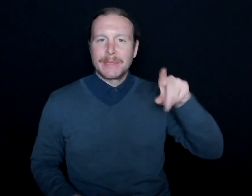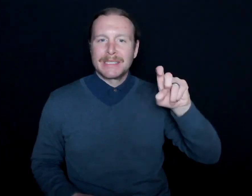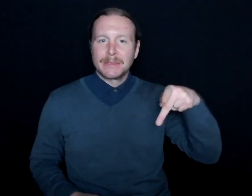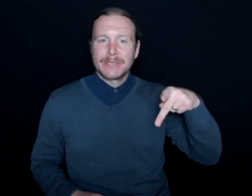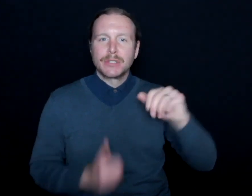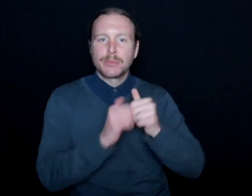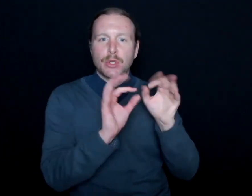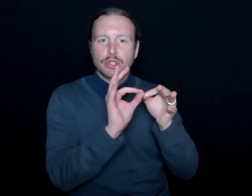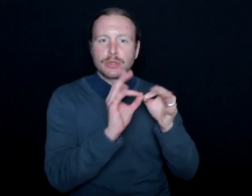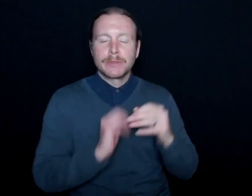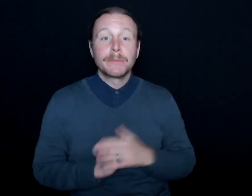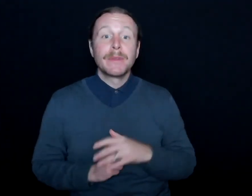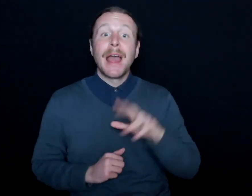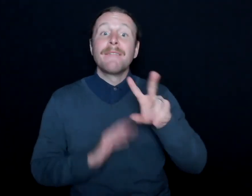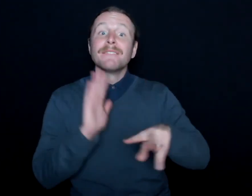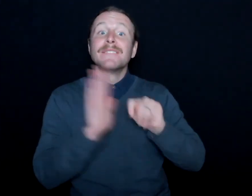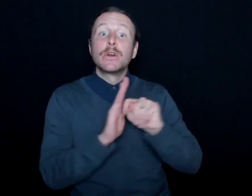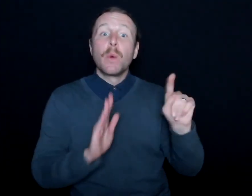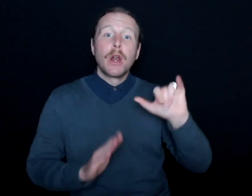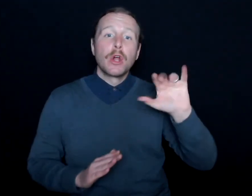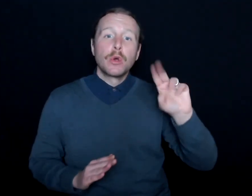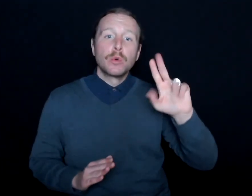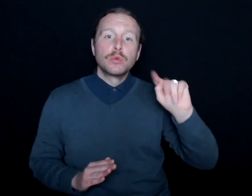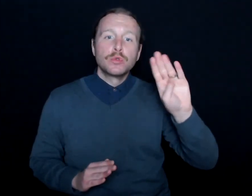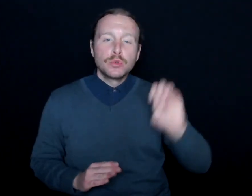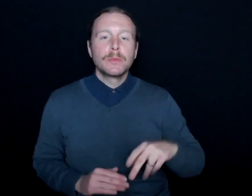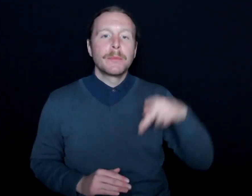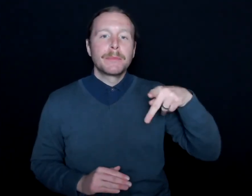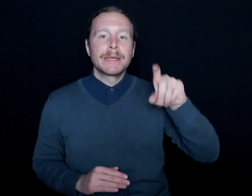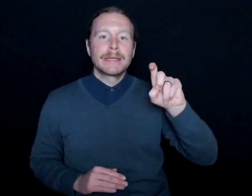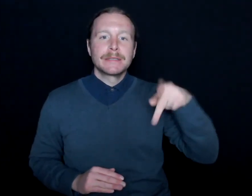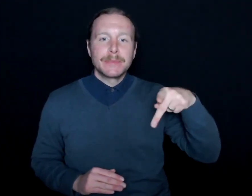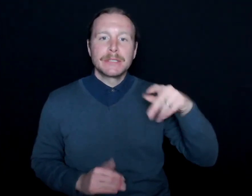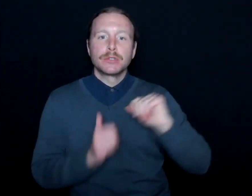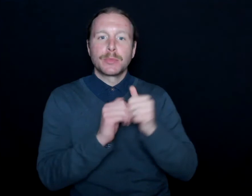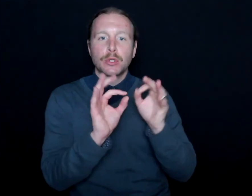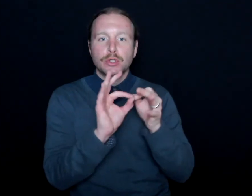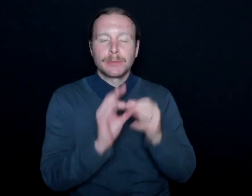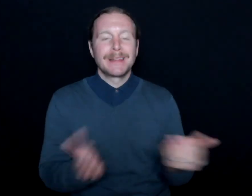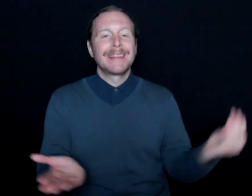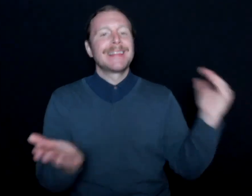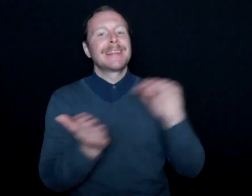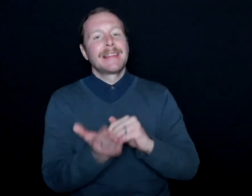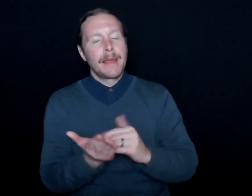You can also find my videos on YouTube as well at Play-By-Play Sports Interpreting. But thank you so much, and I hope